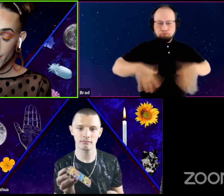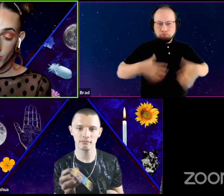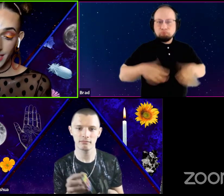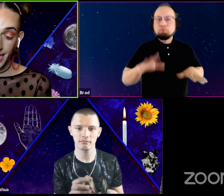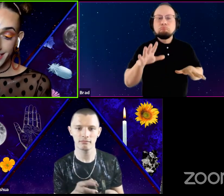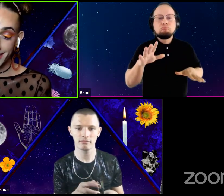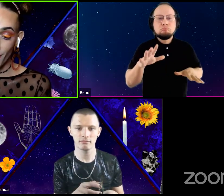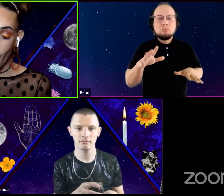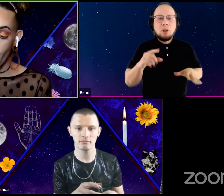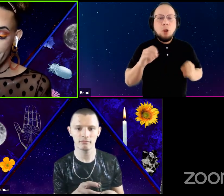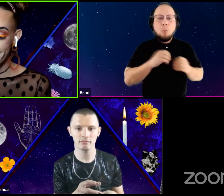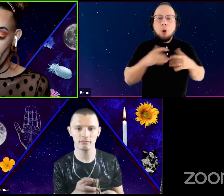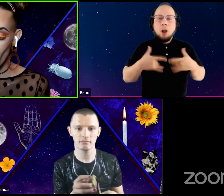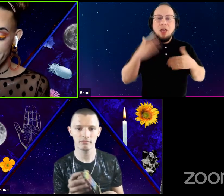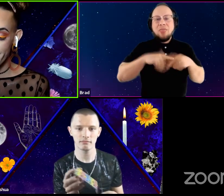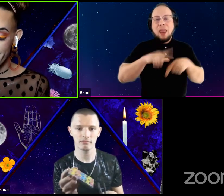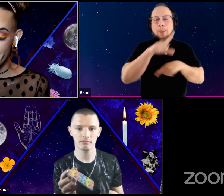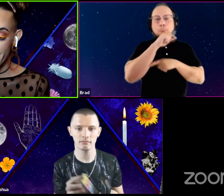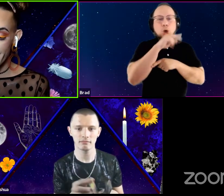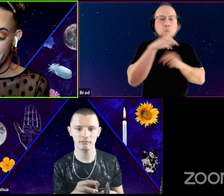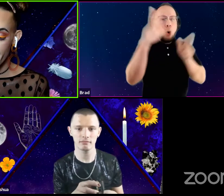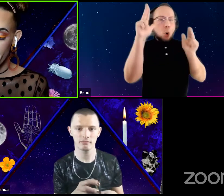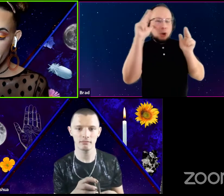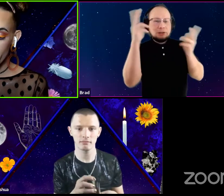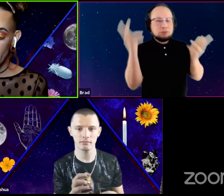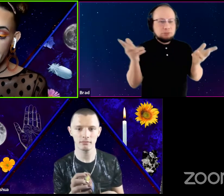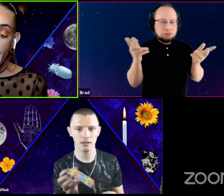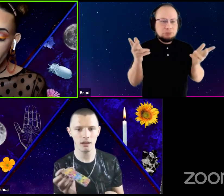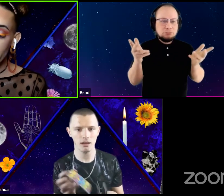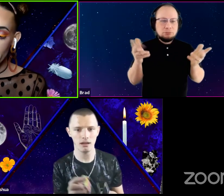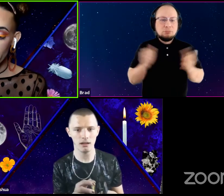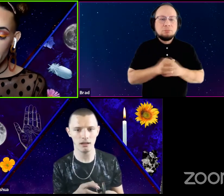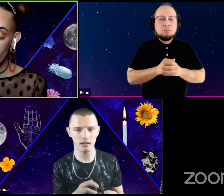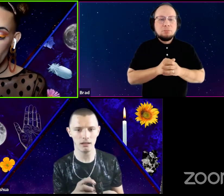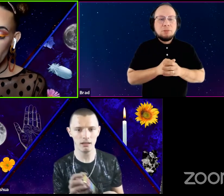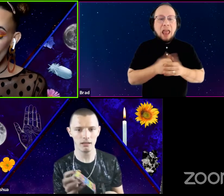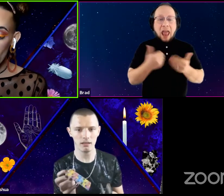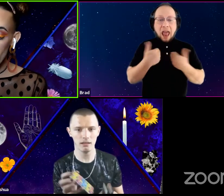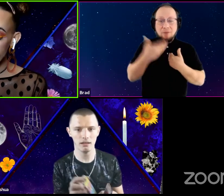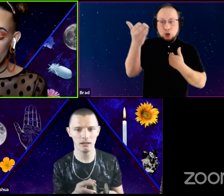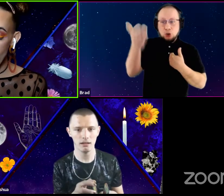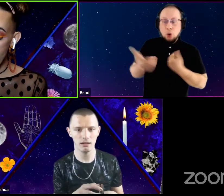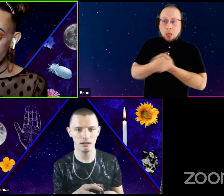of more delight than hawks and horses be. And having the, of all men's pride.